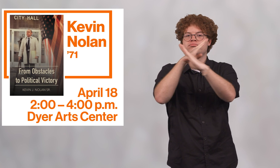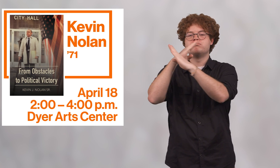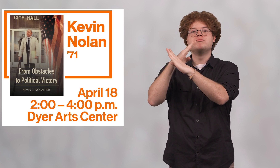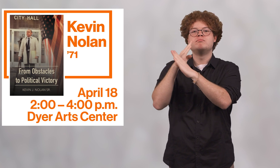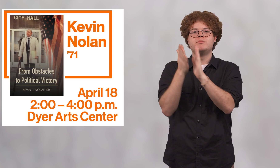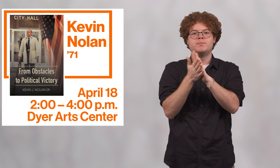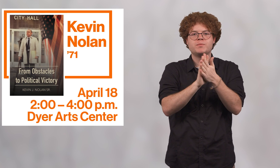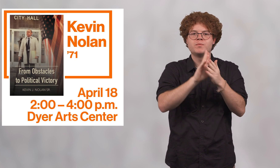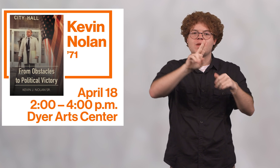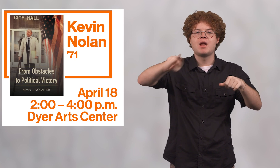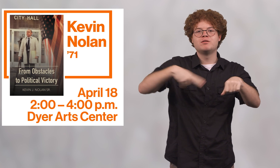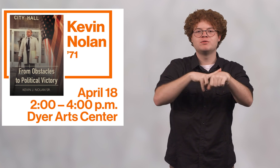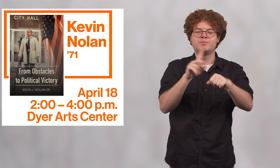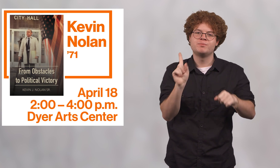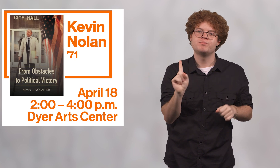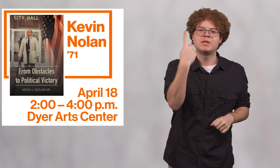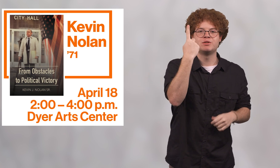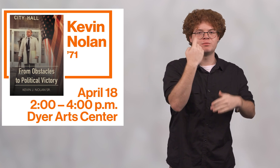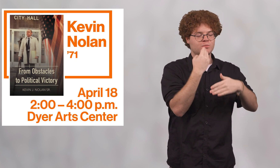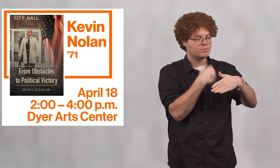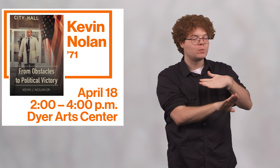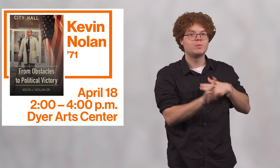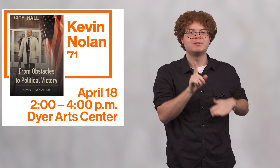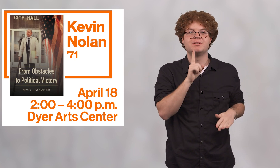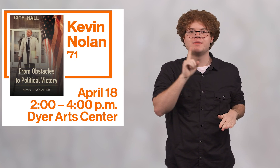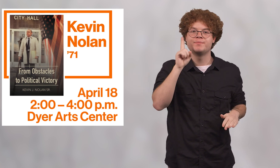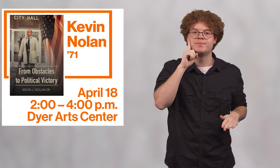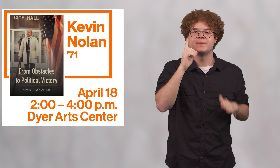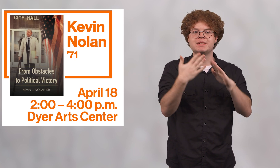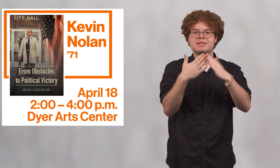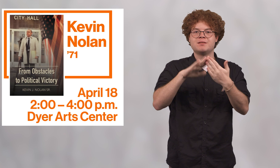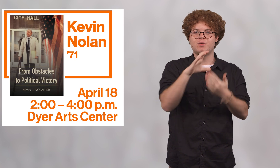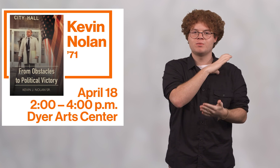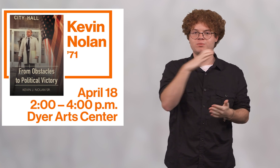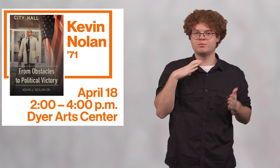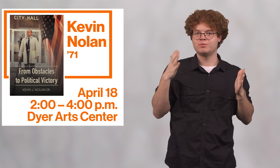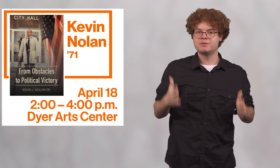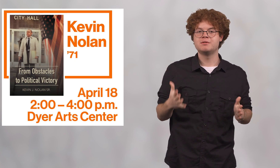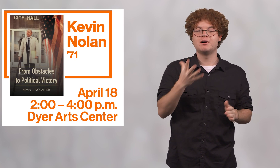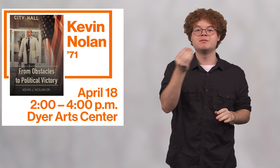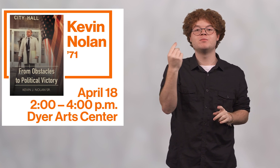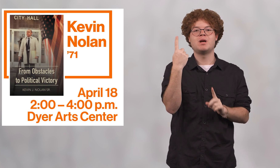Learn how he overcame obstacles to become the nation's first born-deaf city councilor